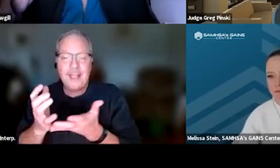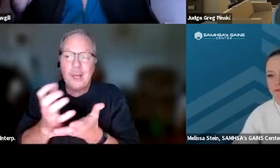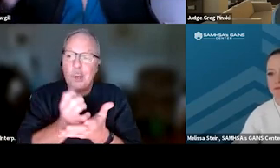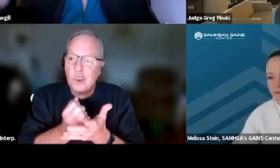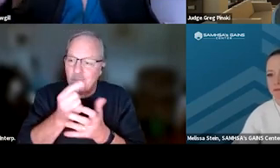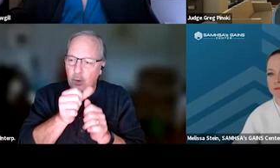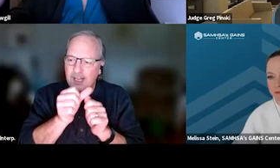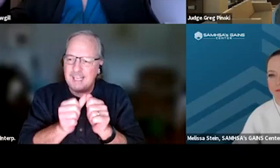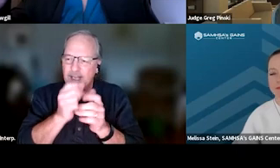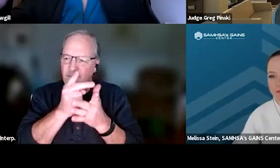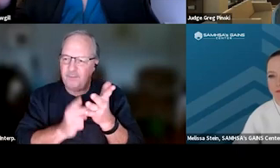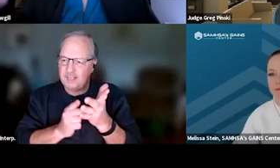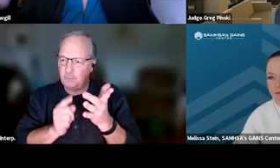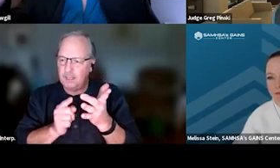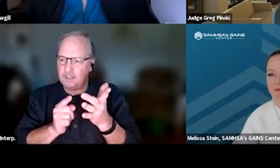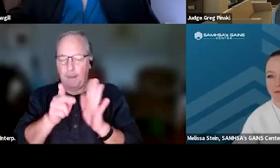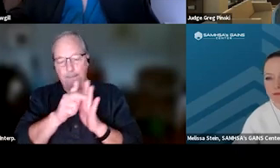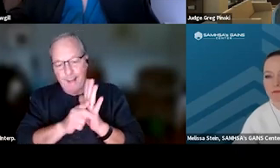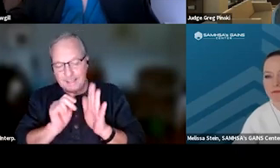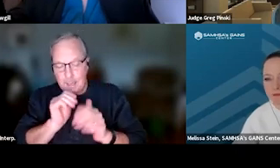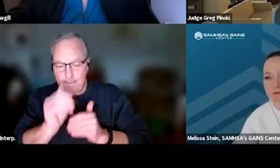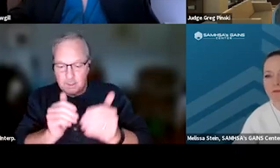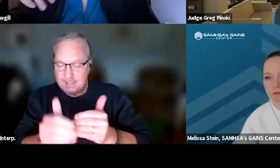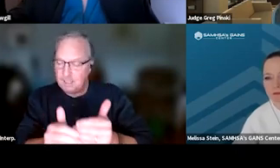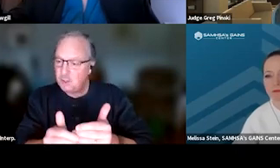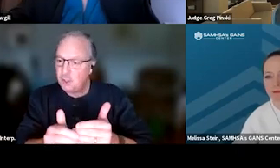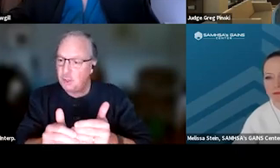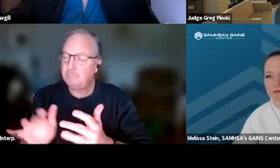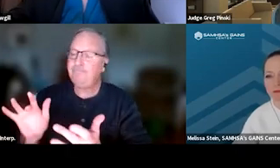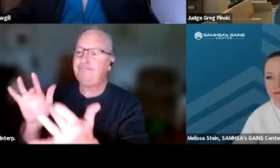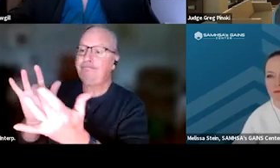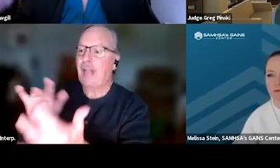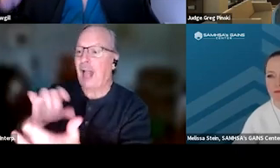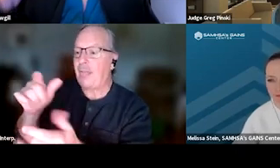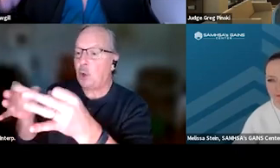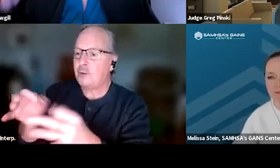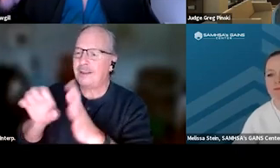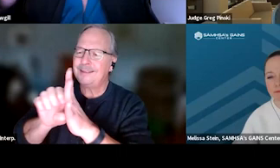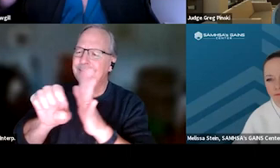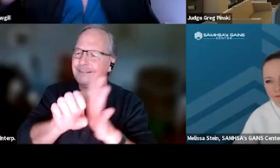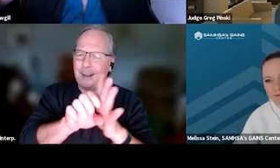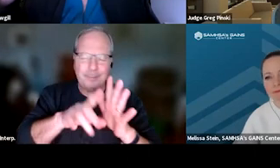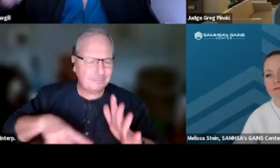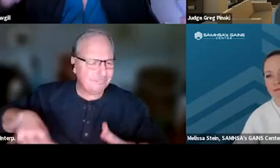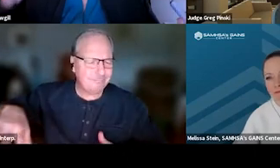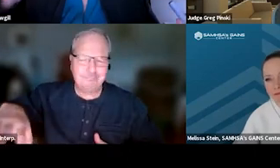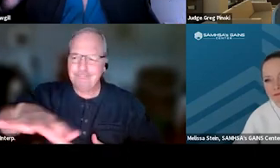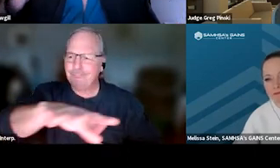So it's really a policy and procedure. Reach out to other courts. There's examples everywhere. We always say, it's case,